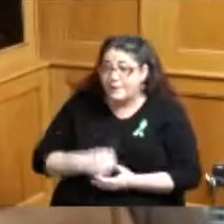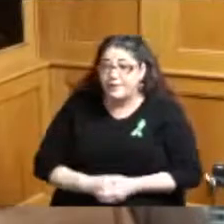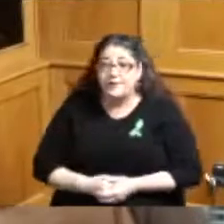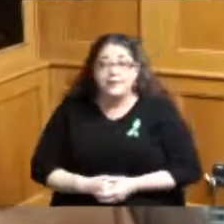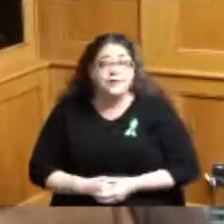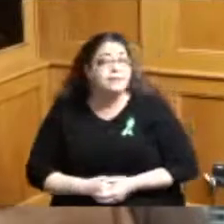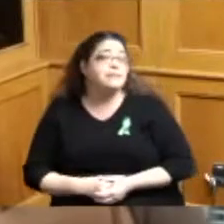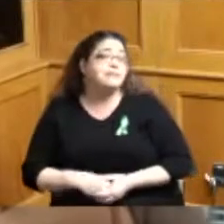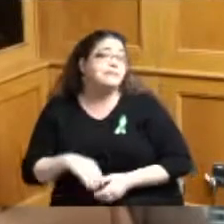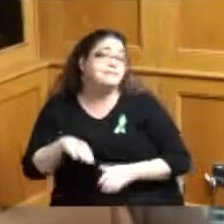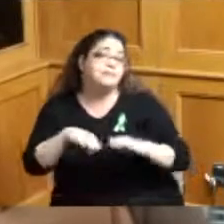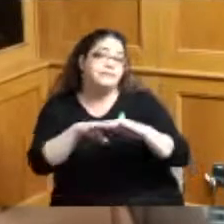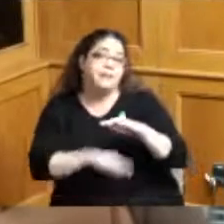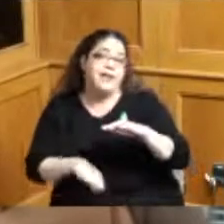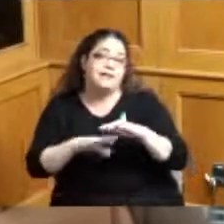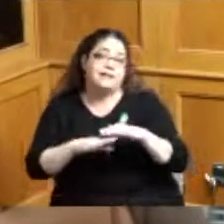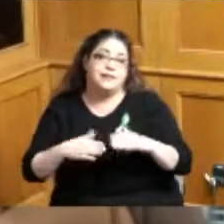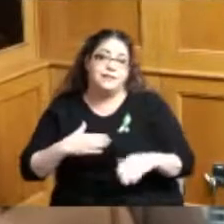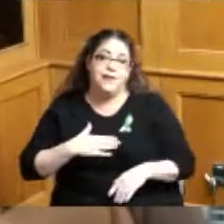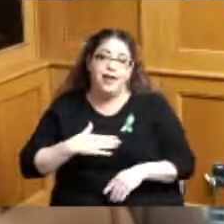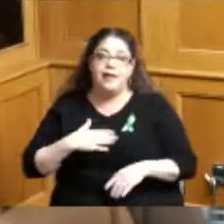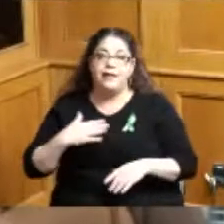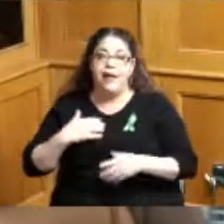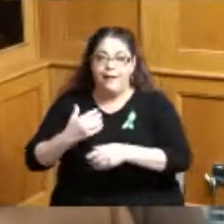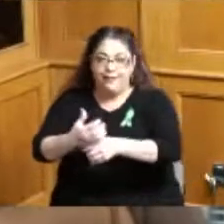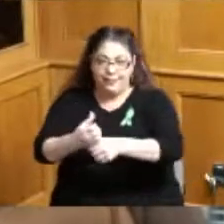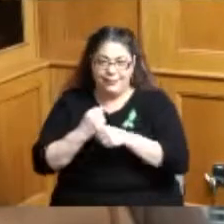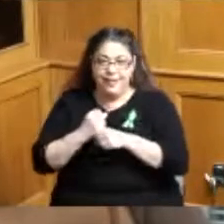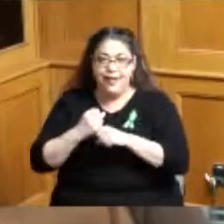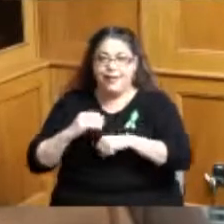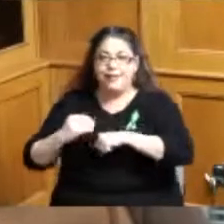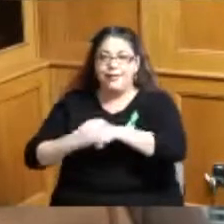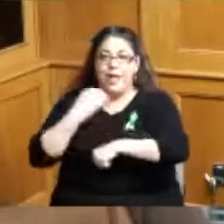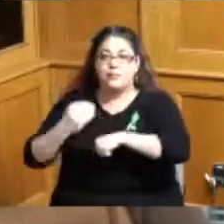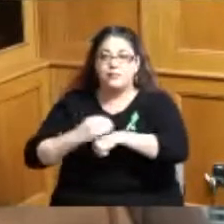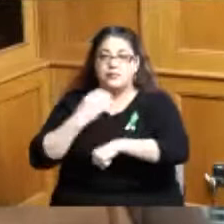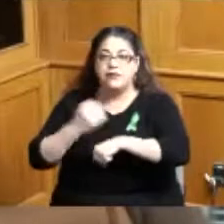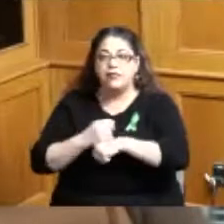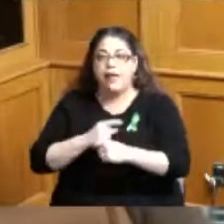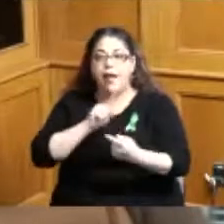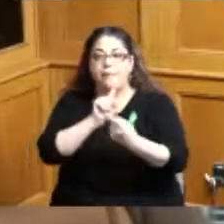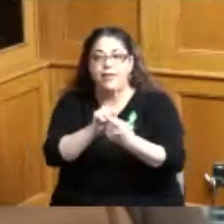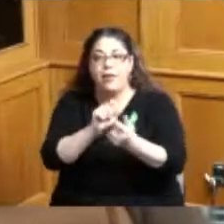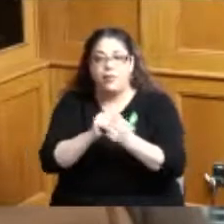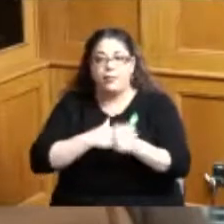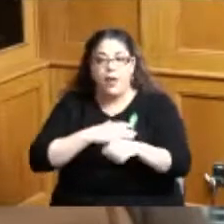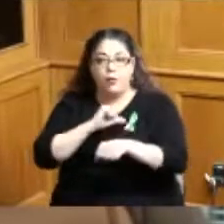basically what I do is I get counseling so I meet with my worker every week or every two weeks